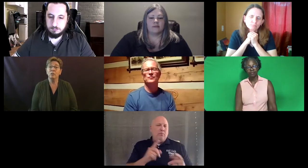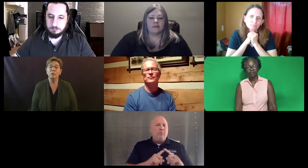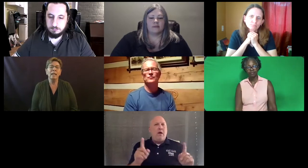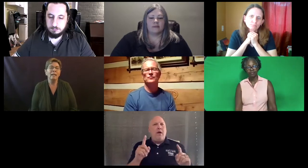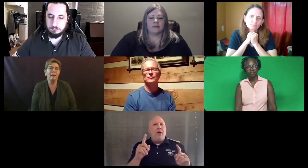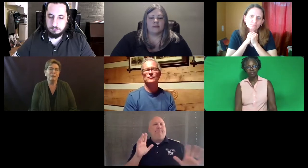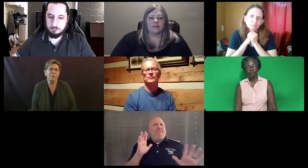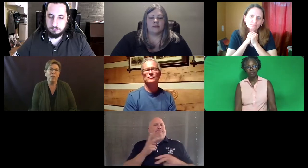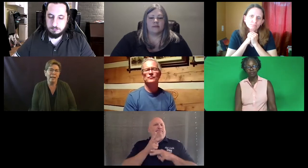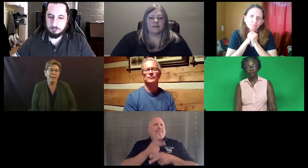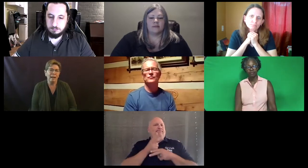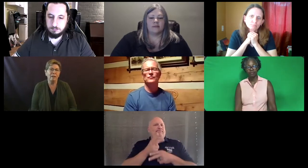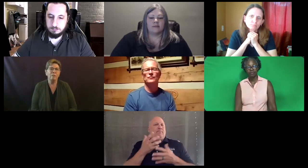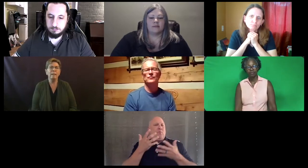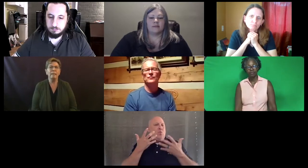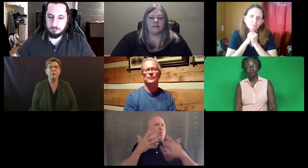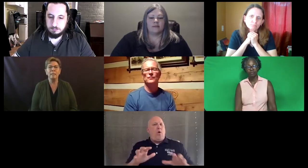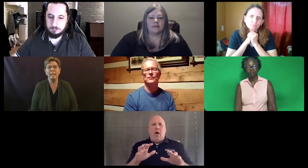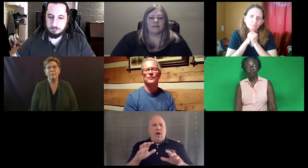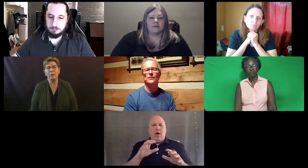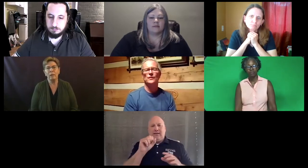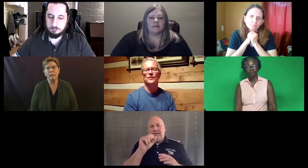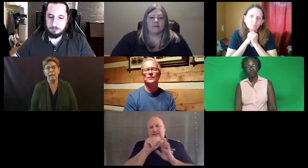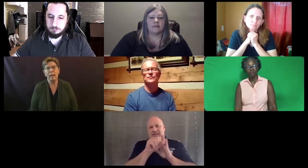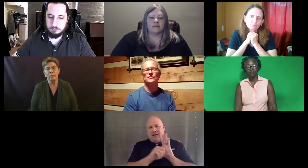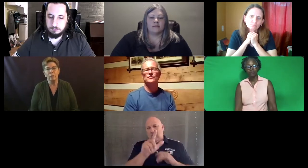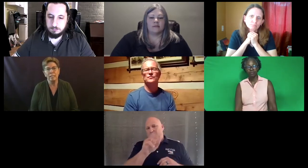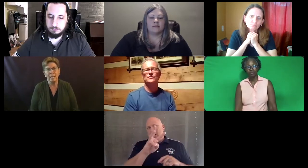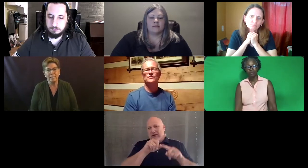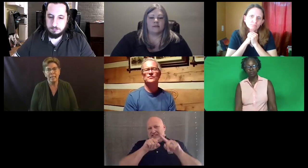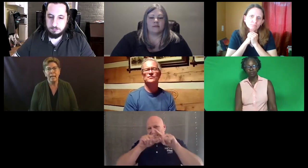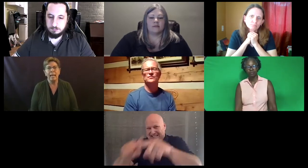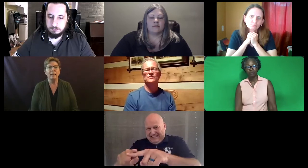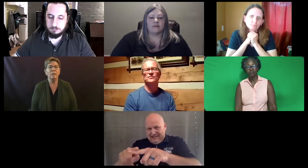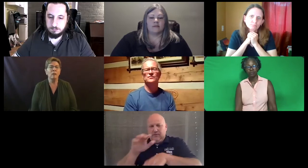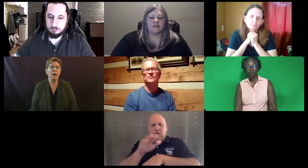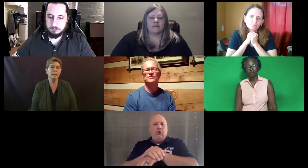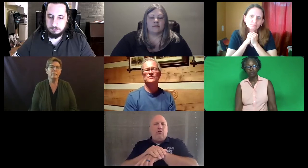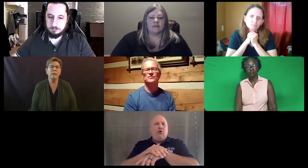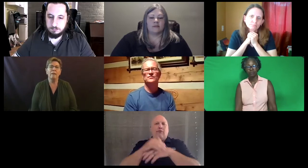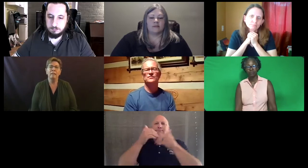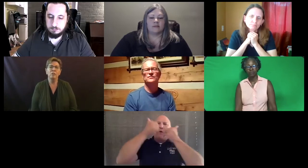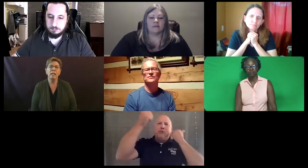not afraid of, but they're taking a very careful stance in not having their state law